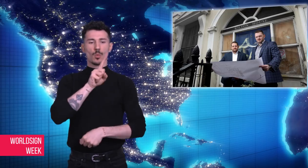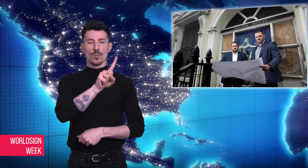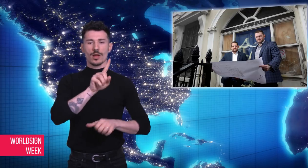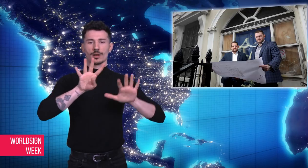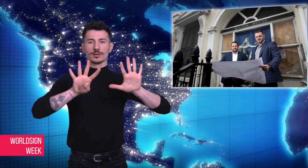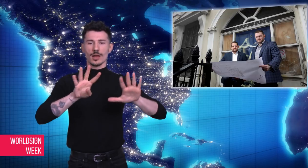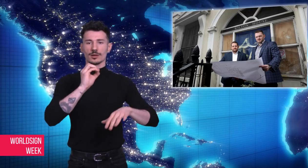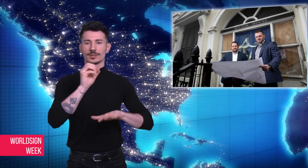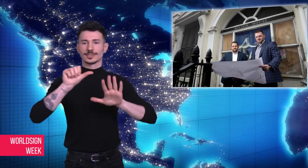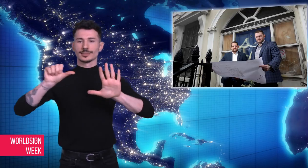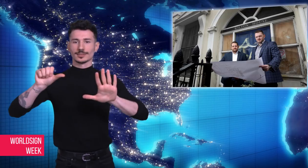single building. The building’s name is Wilton House.